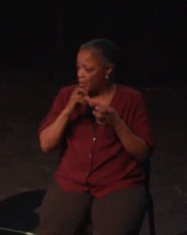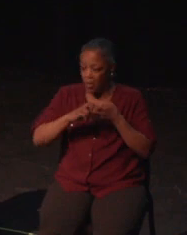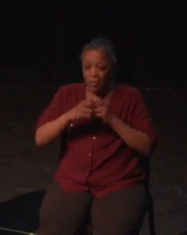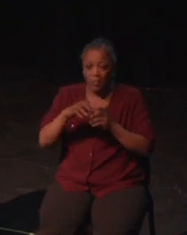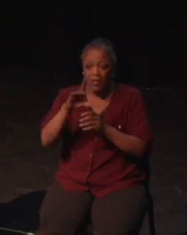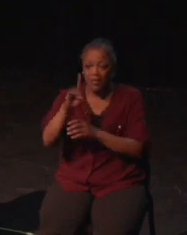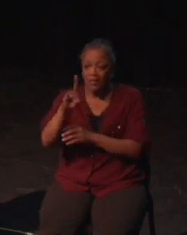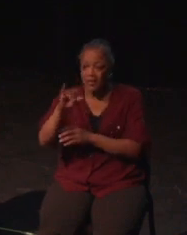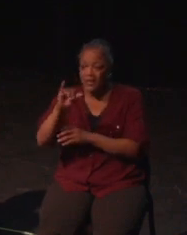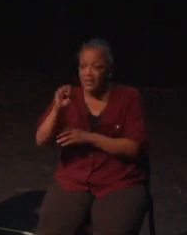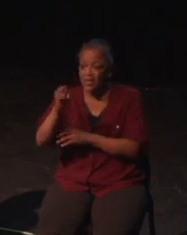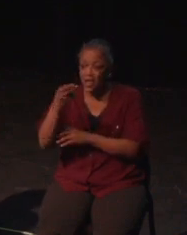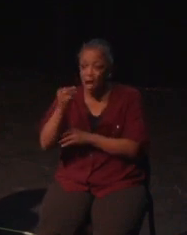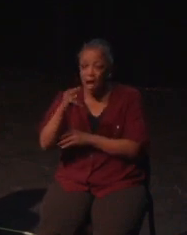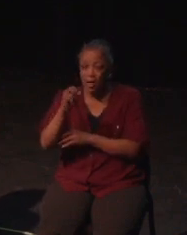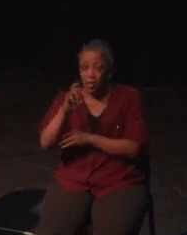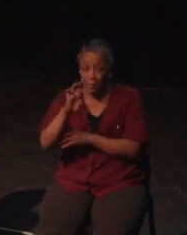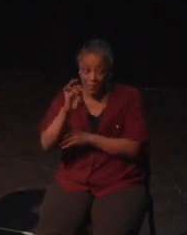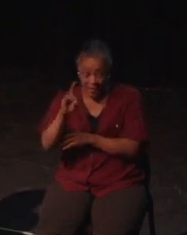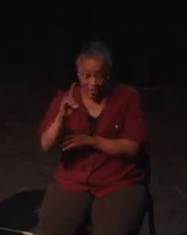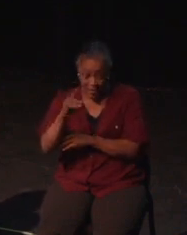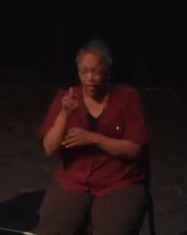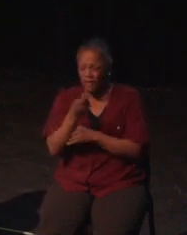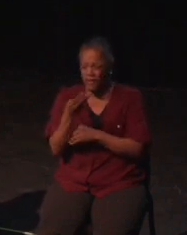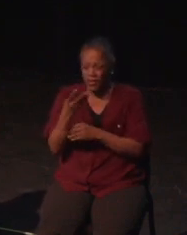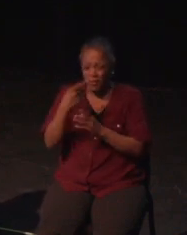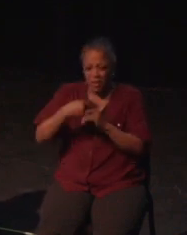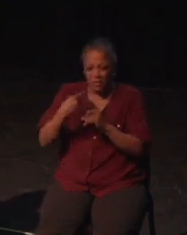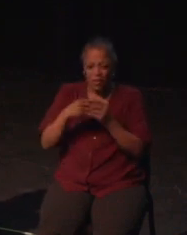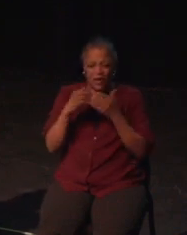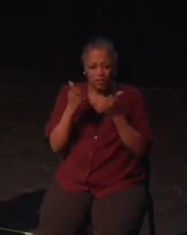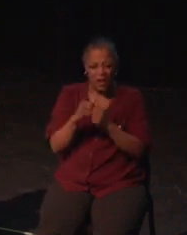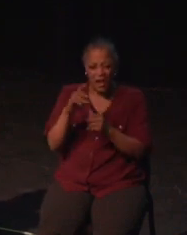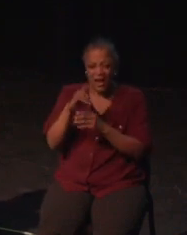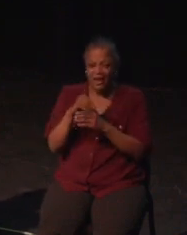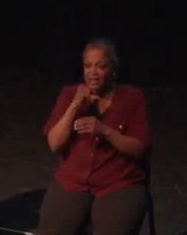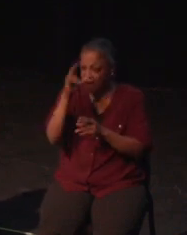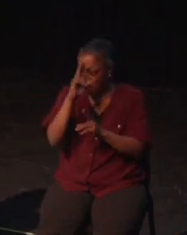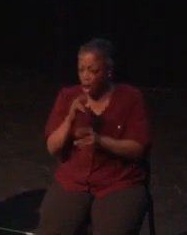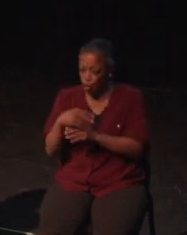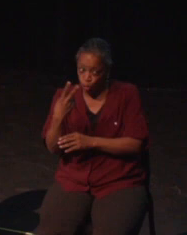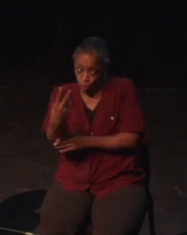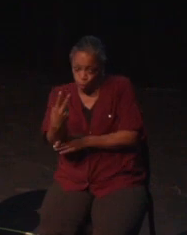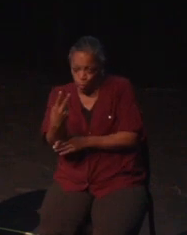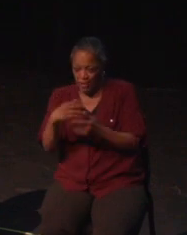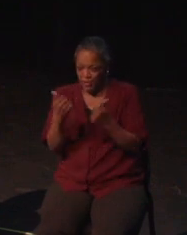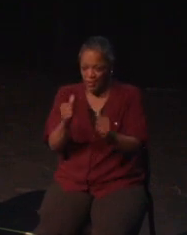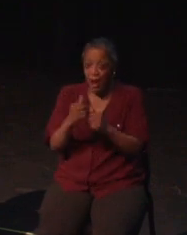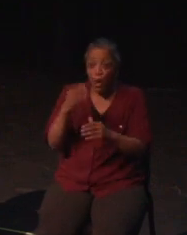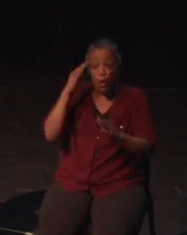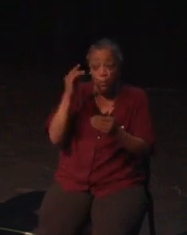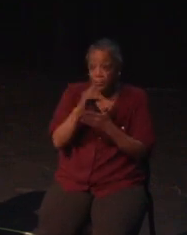mentioned. The top buttons are easier to pull and have less travel distance, but the general standard is little lower to of a primary actions.